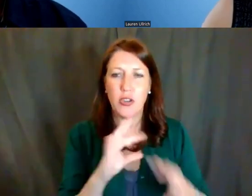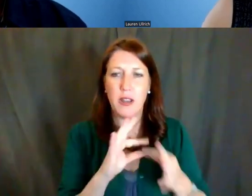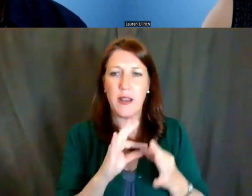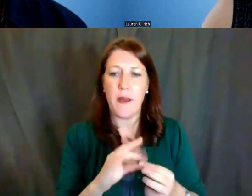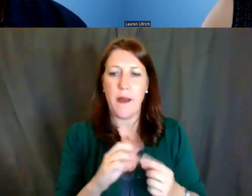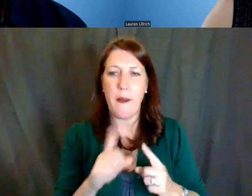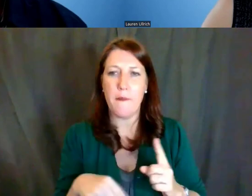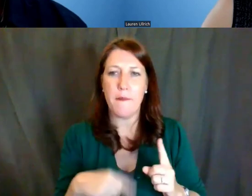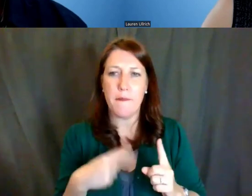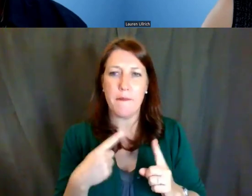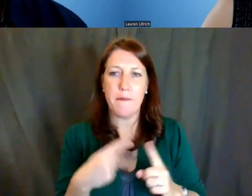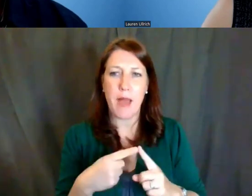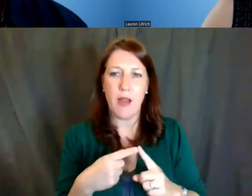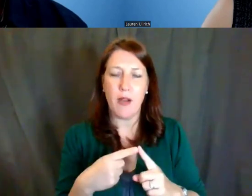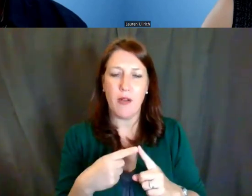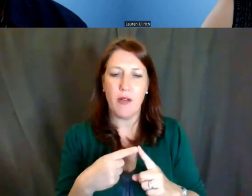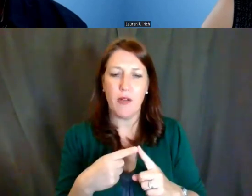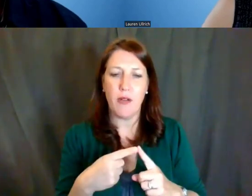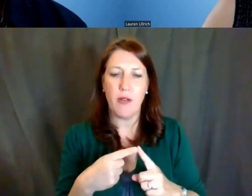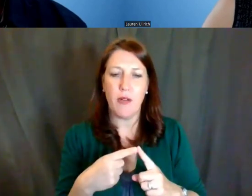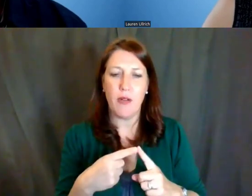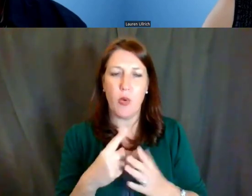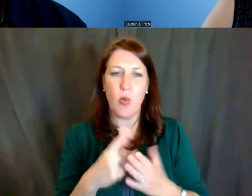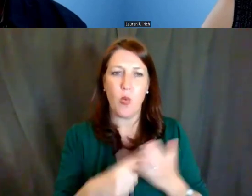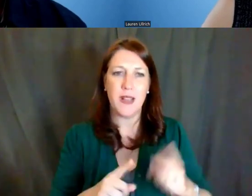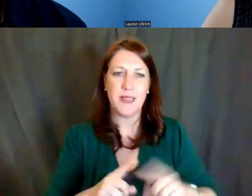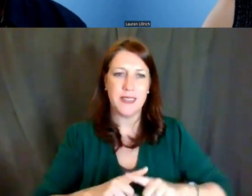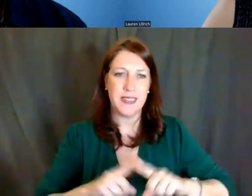what is the difference or the benefit